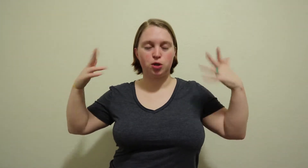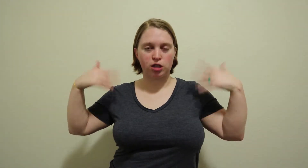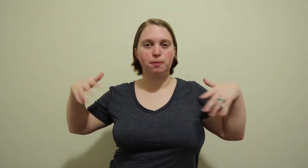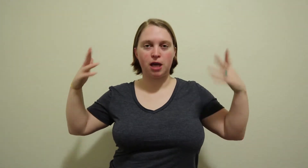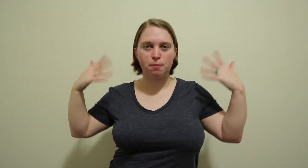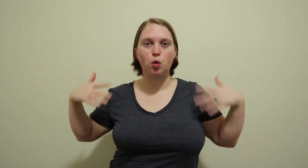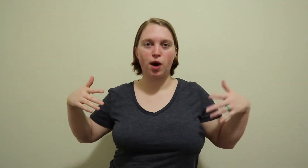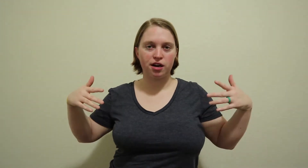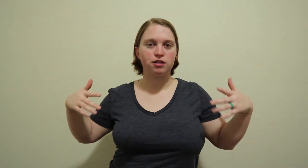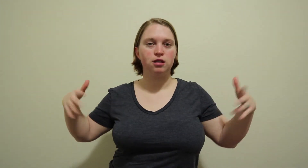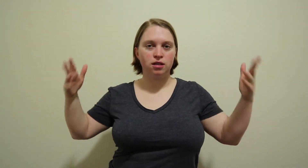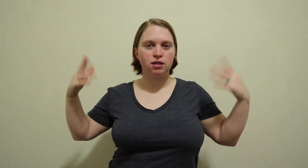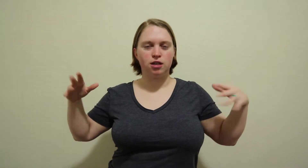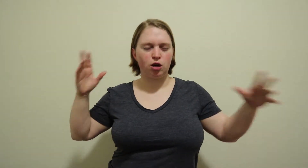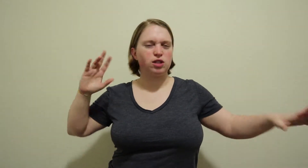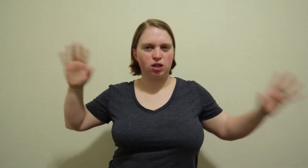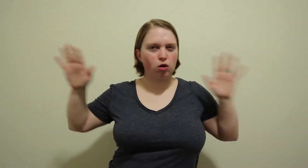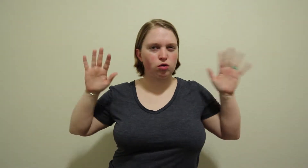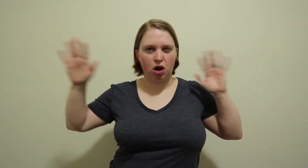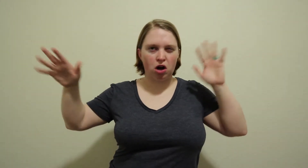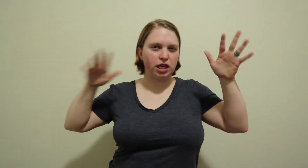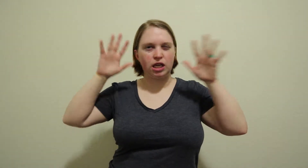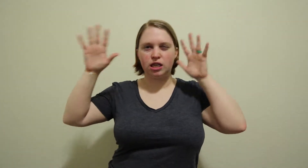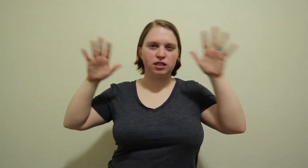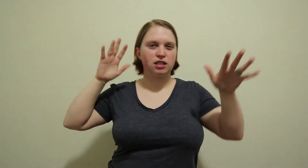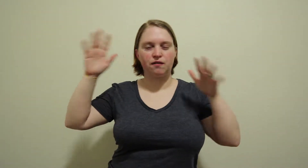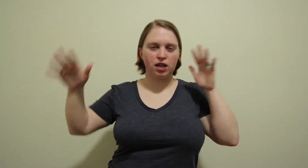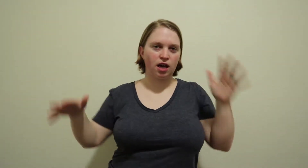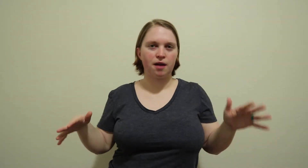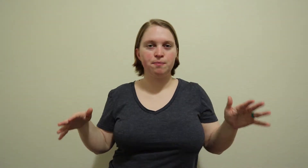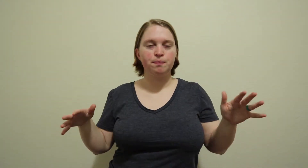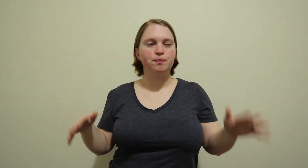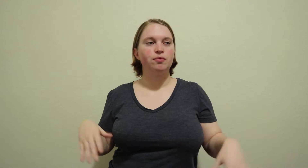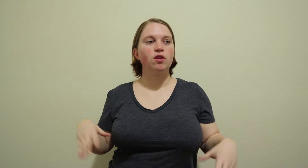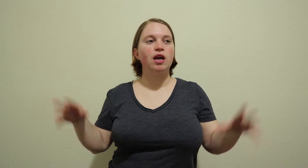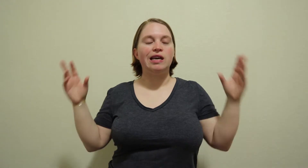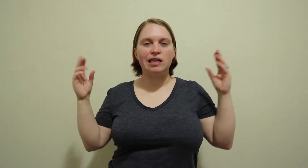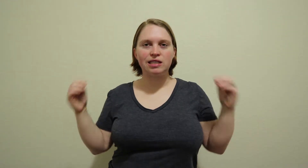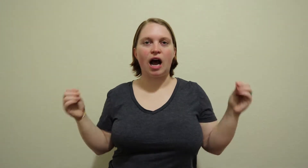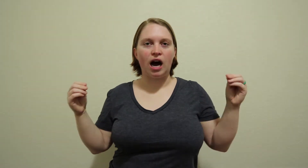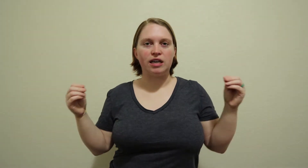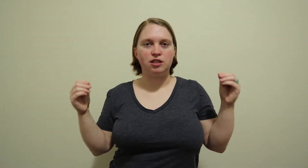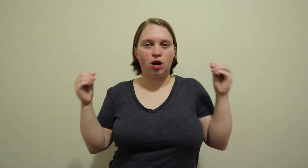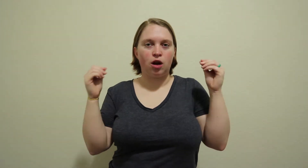started to become aware, you know, still groggy and stuff like that his eyes